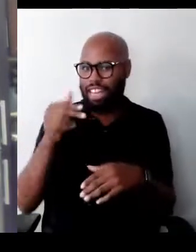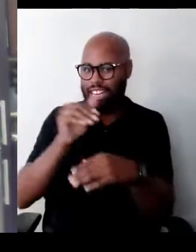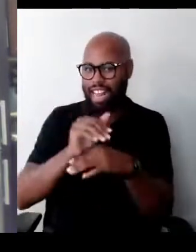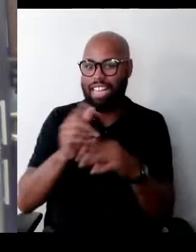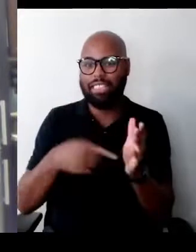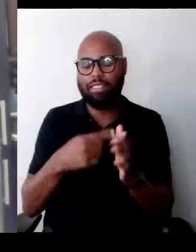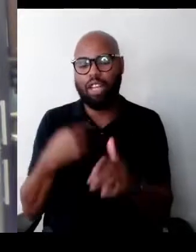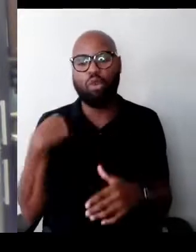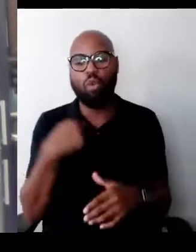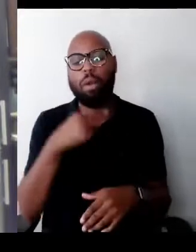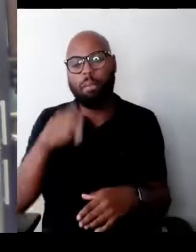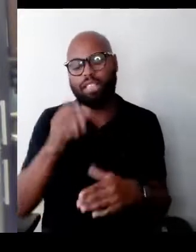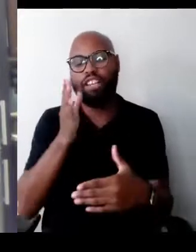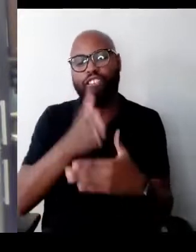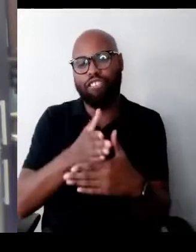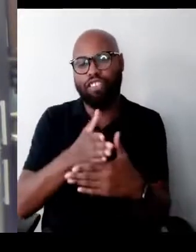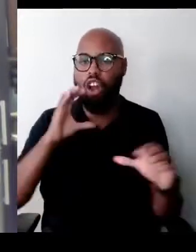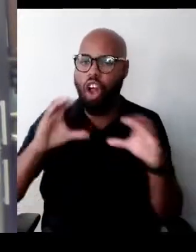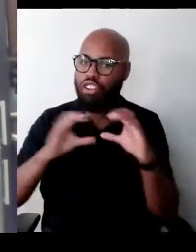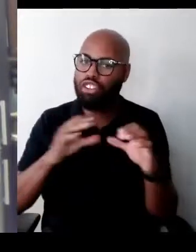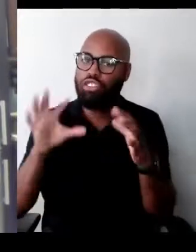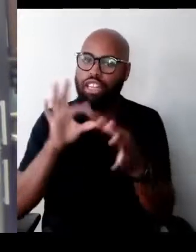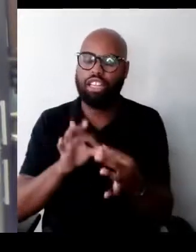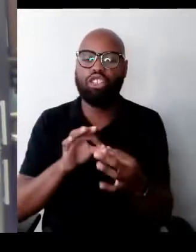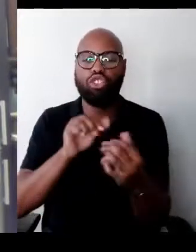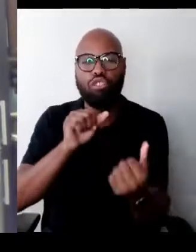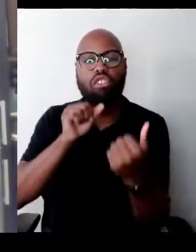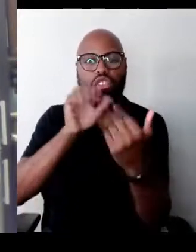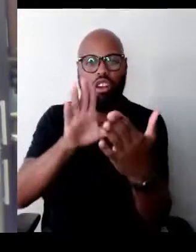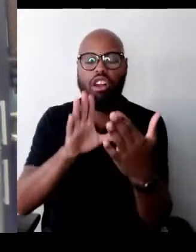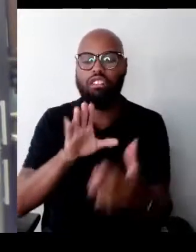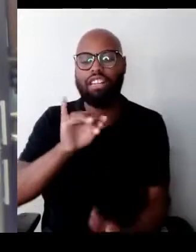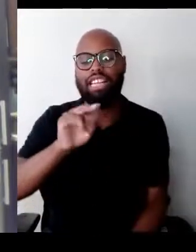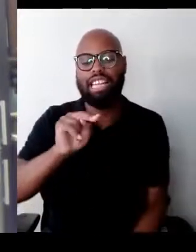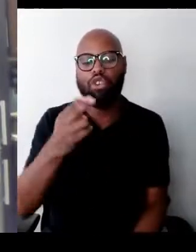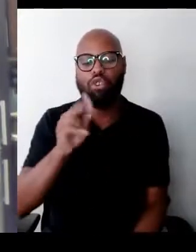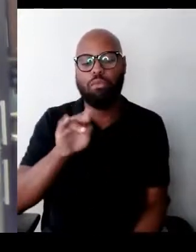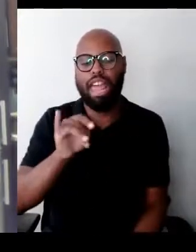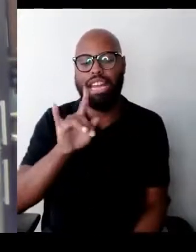Conversations on Confronting Inhumanity. Please join us here tomorrow night